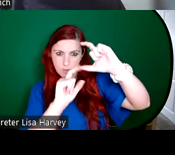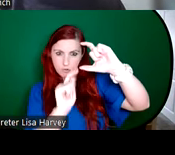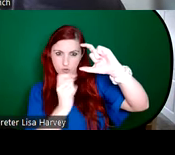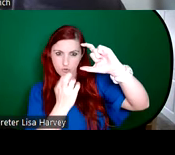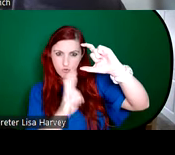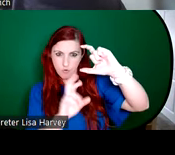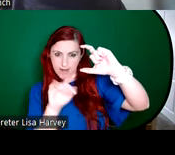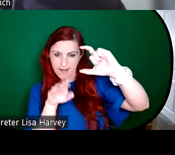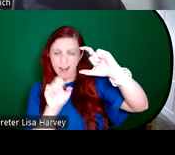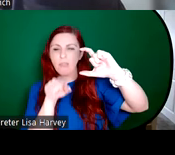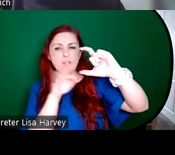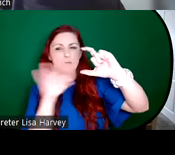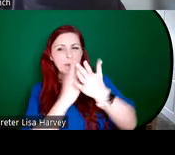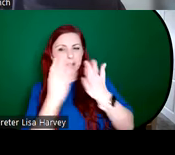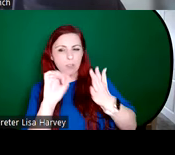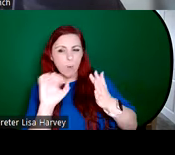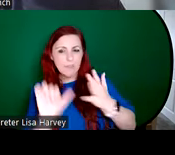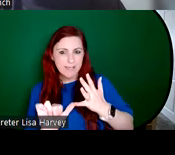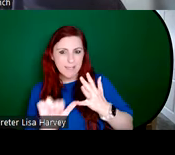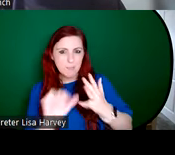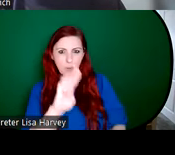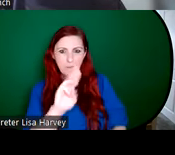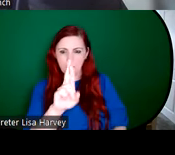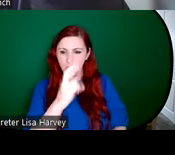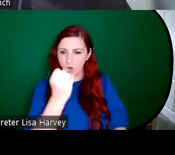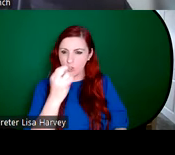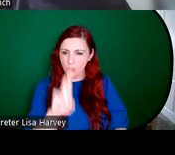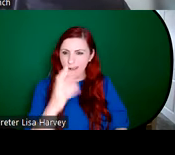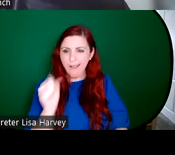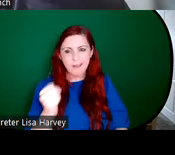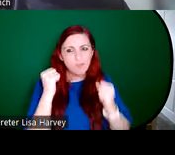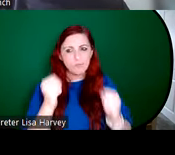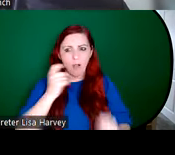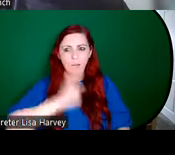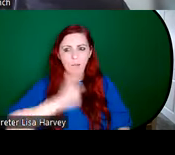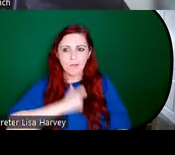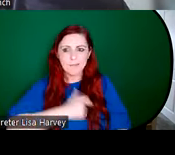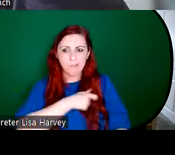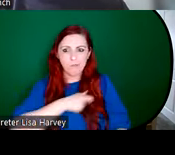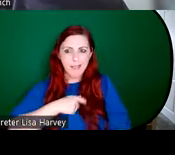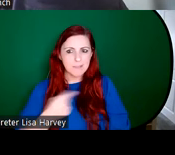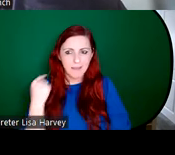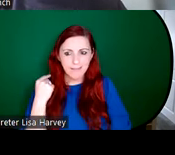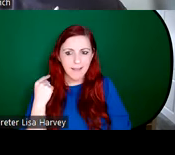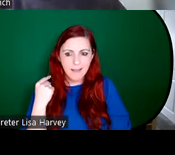And I suppose Purser had a strong personal brand. So the studio was very much